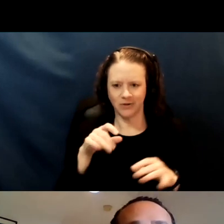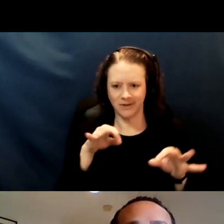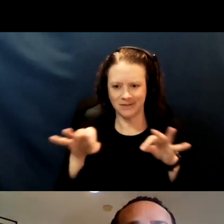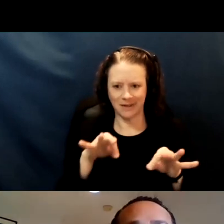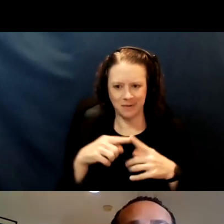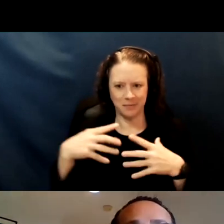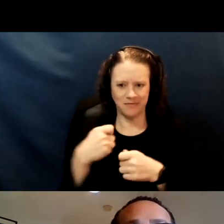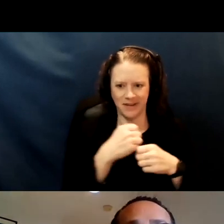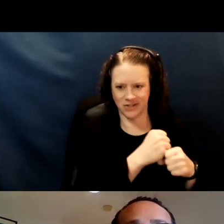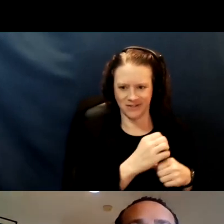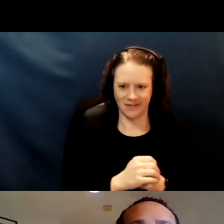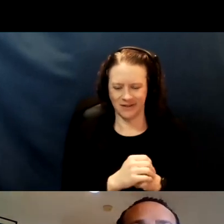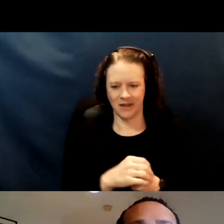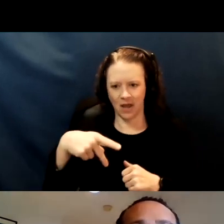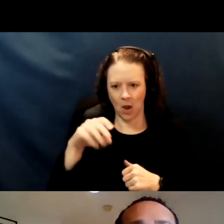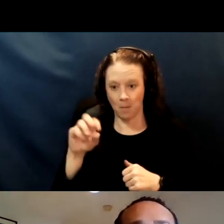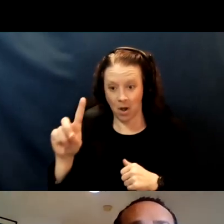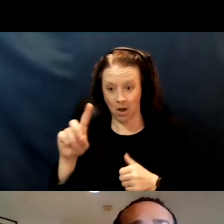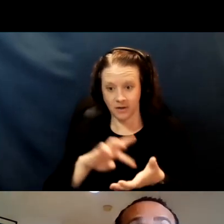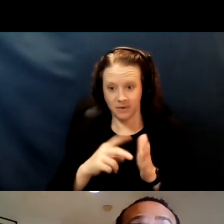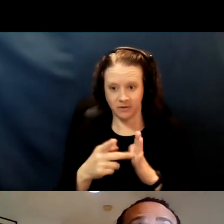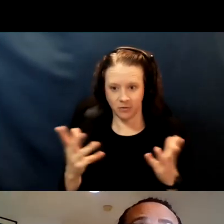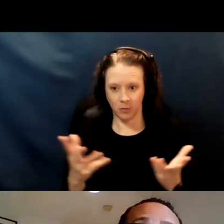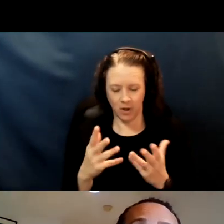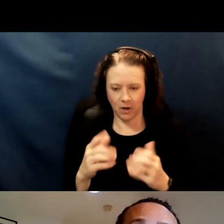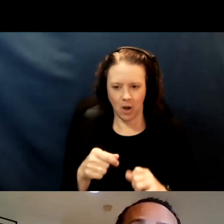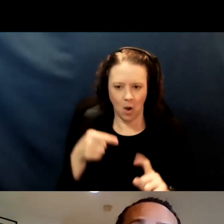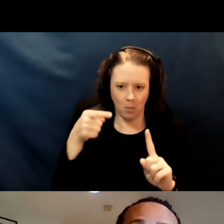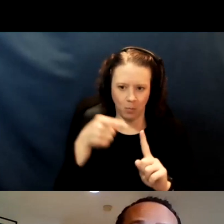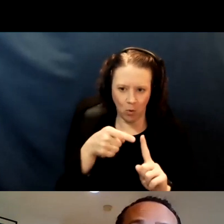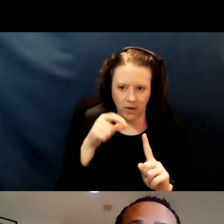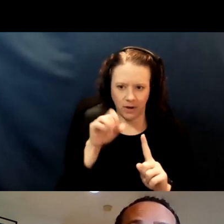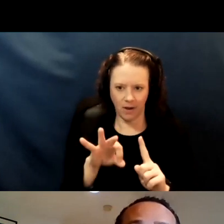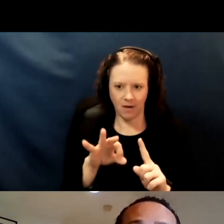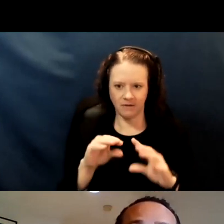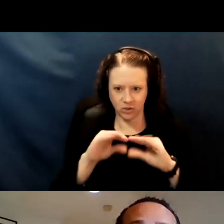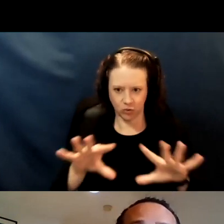But POD stands for point of distribution. So at several of the points of distribution,